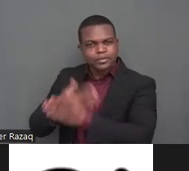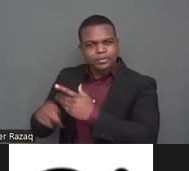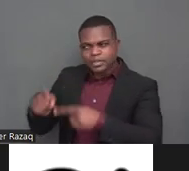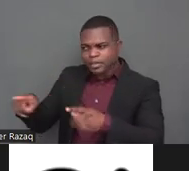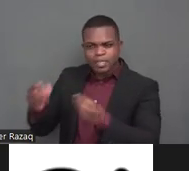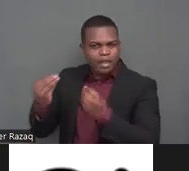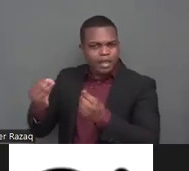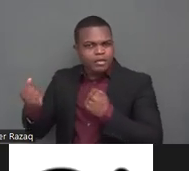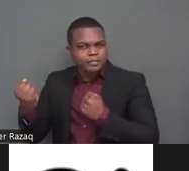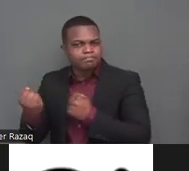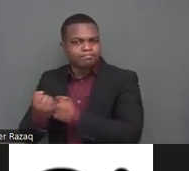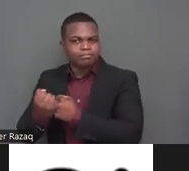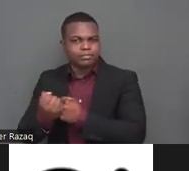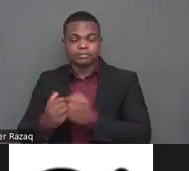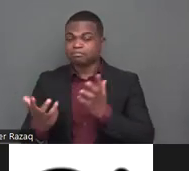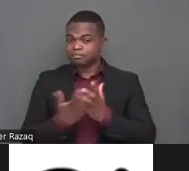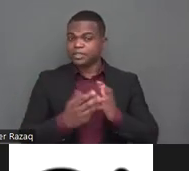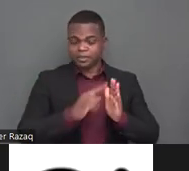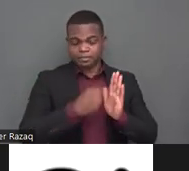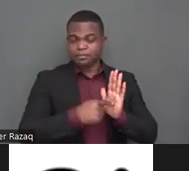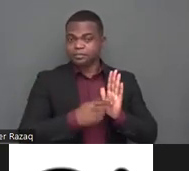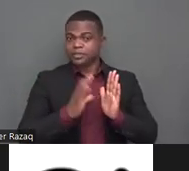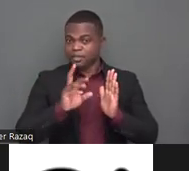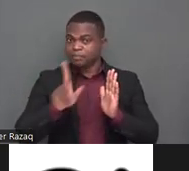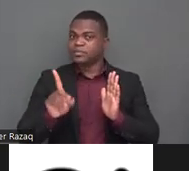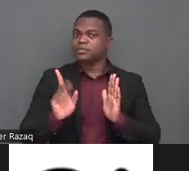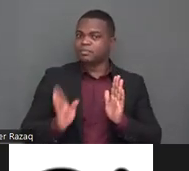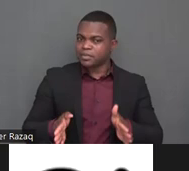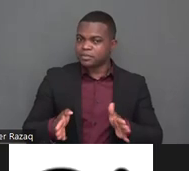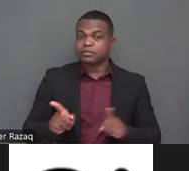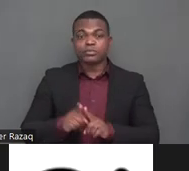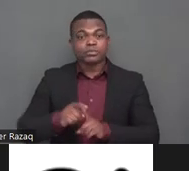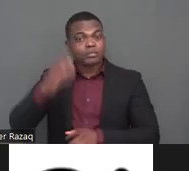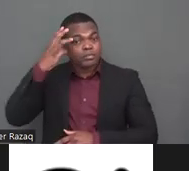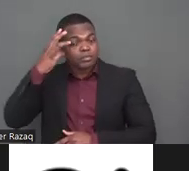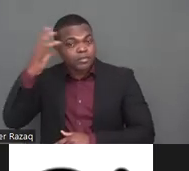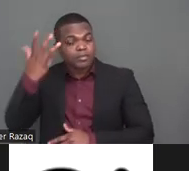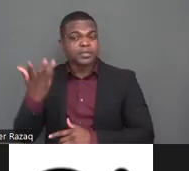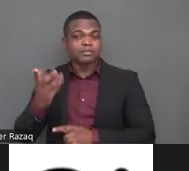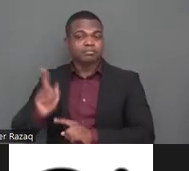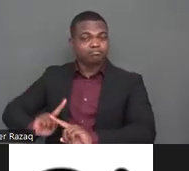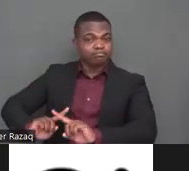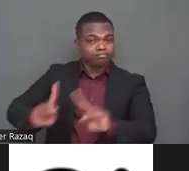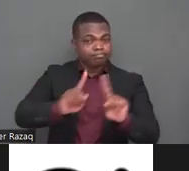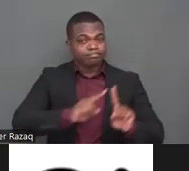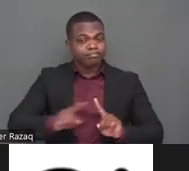among others should work together i hope this will this week will shed further light on how to